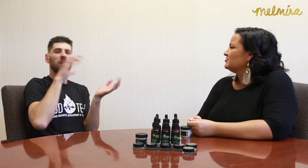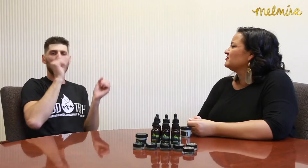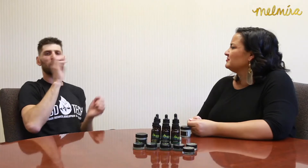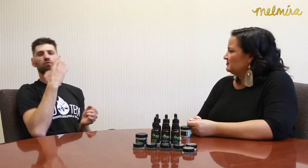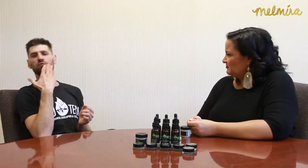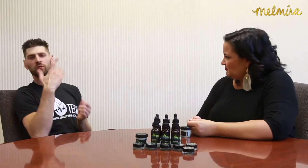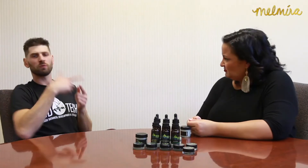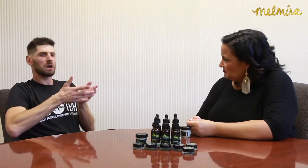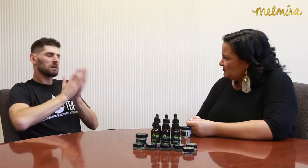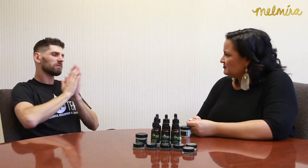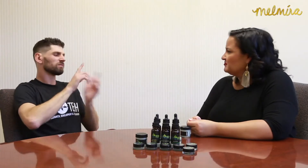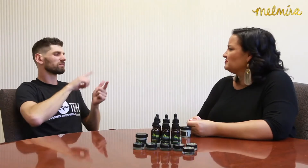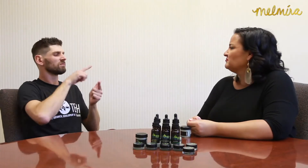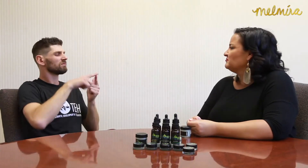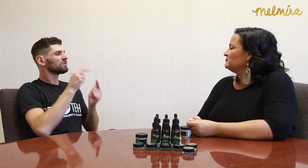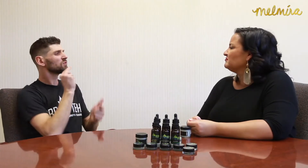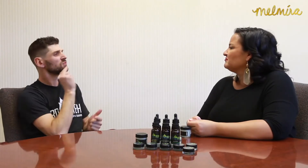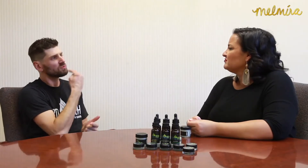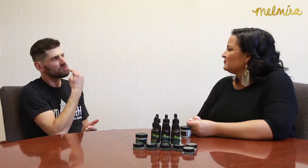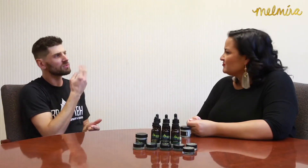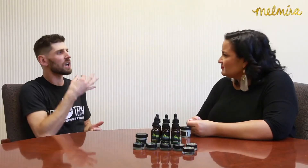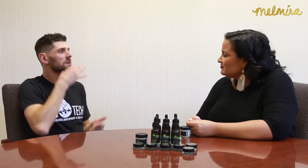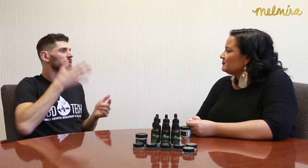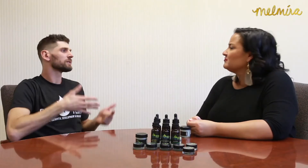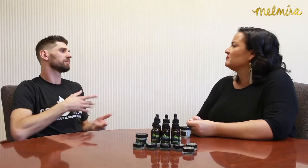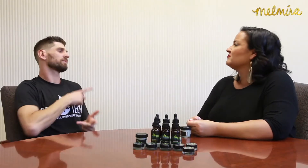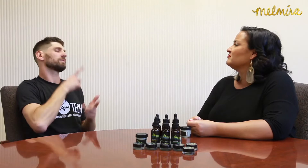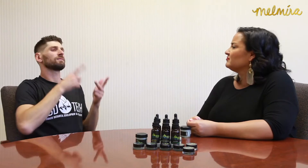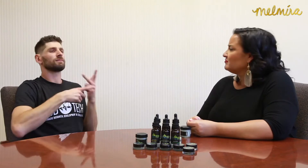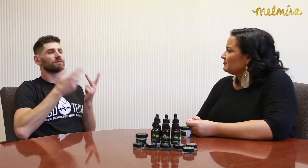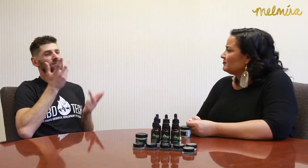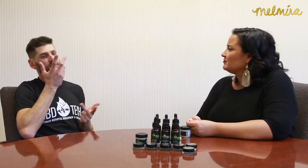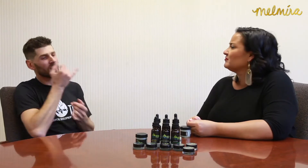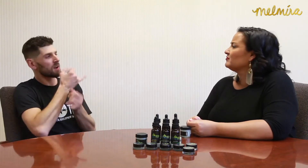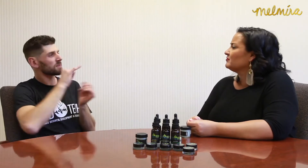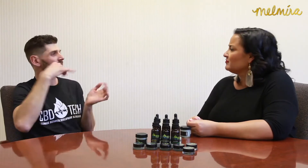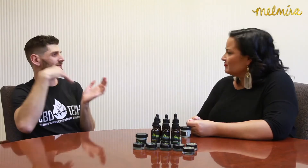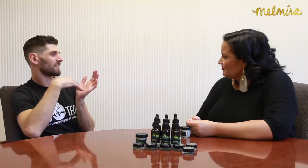Doctors can be a good source to ask. Nutrition experts are another option.